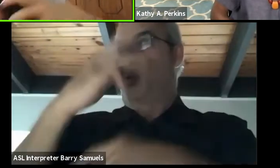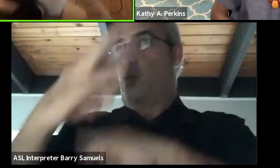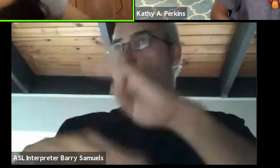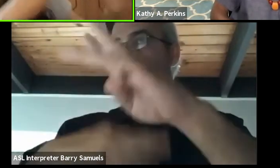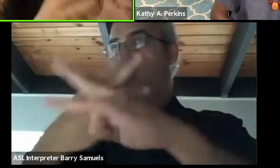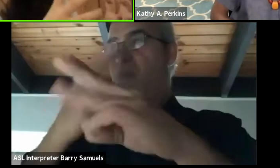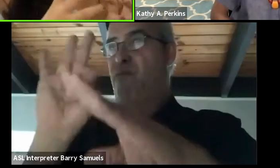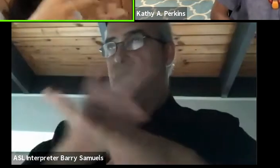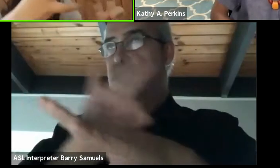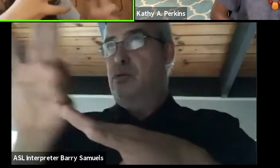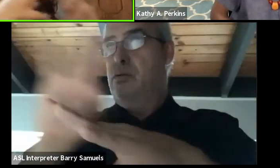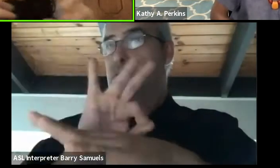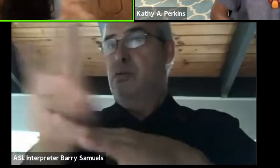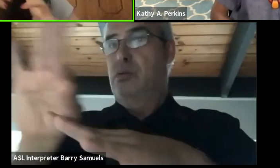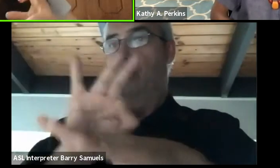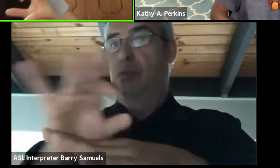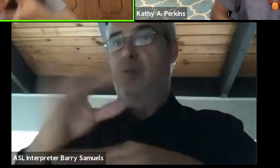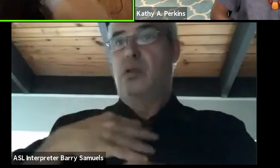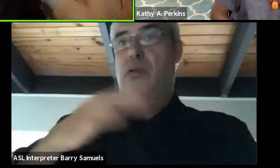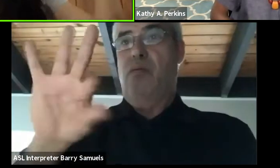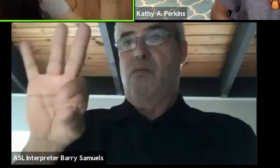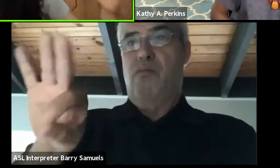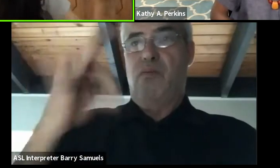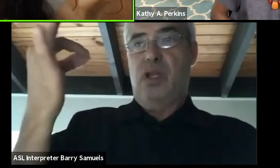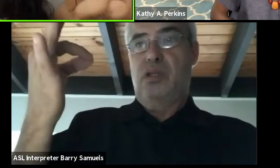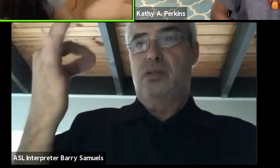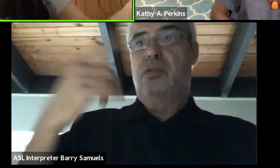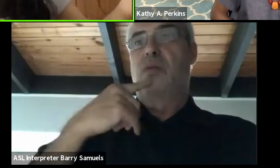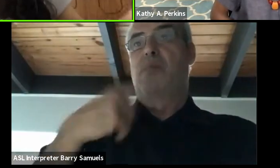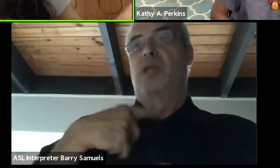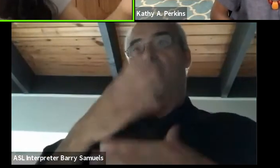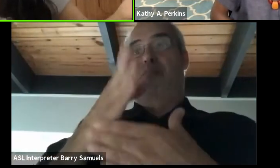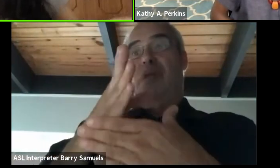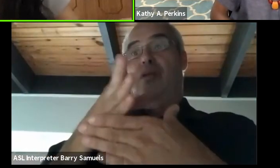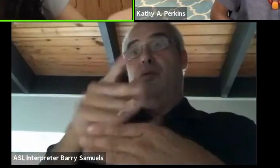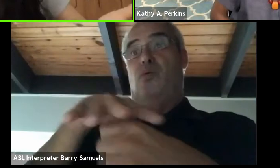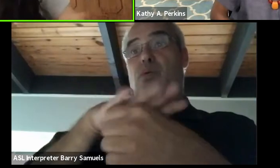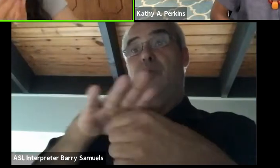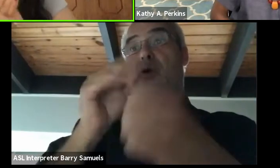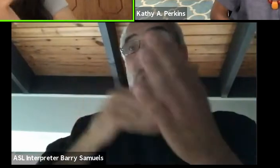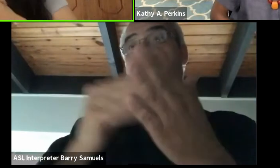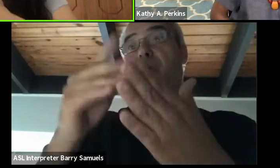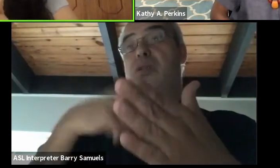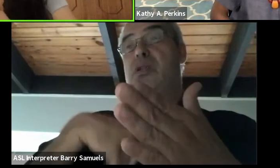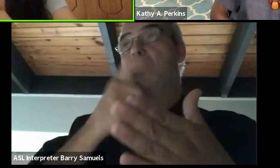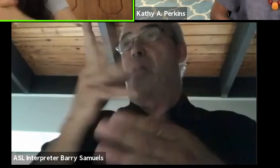and the Francophone speaking countries, and MENA region, which is oftentimes not even considered part of the continent sometimes